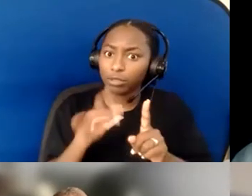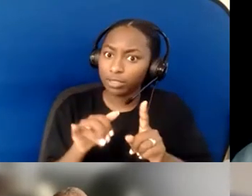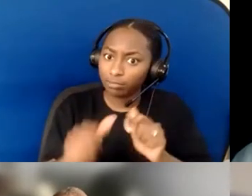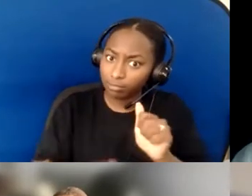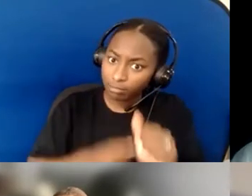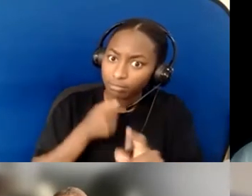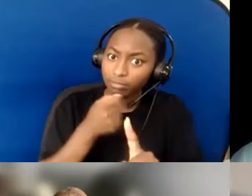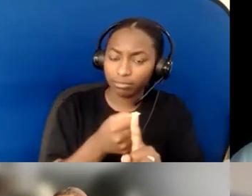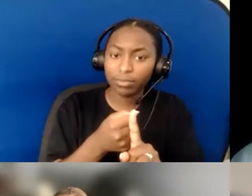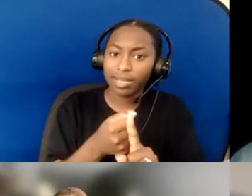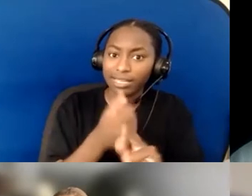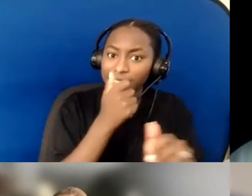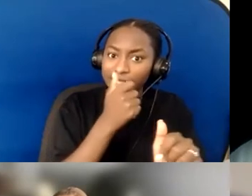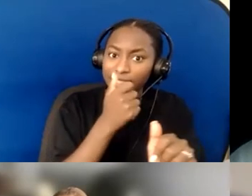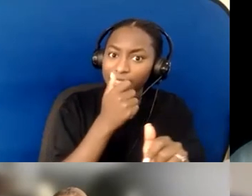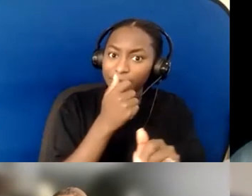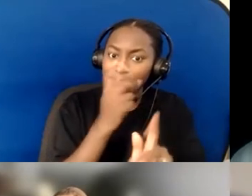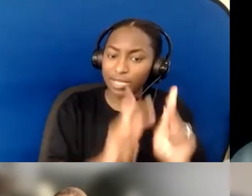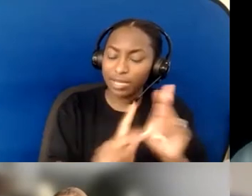we celebrate everything that makes it better